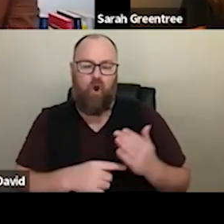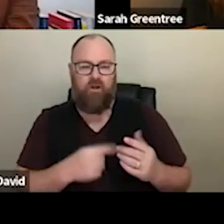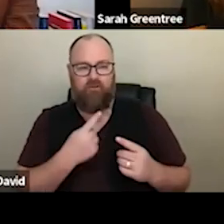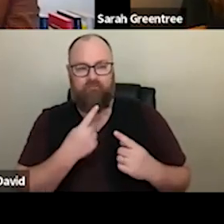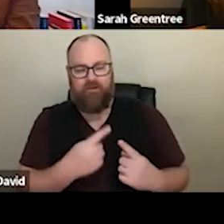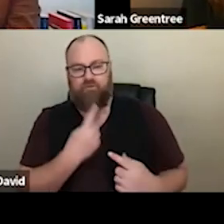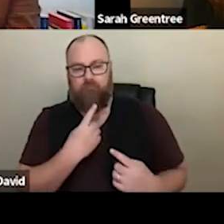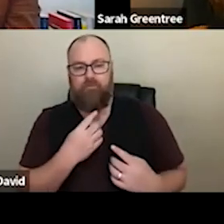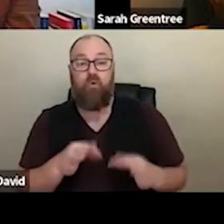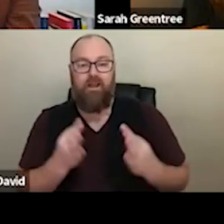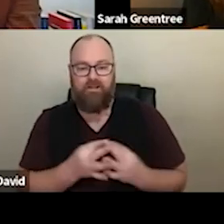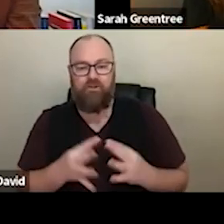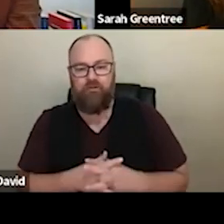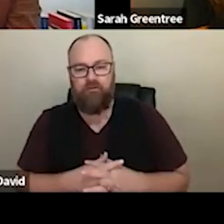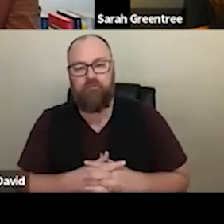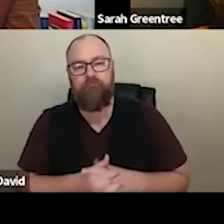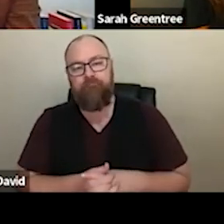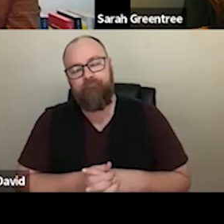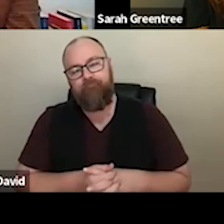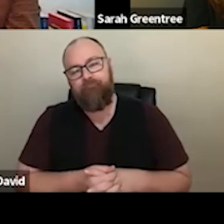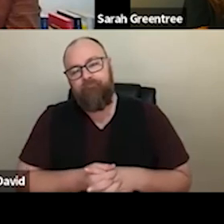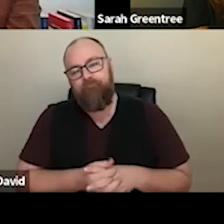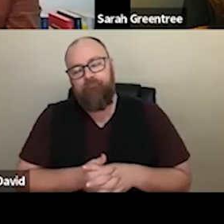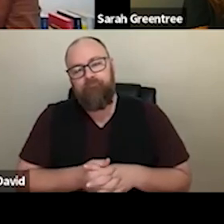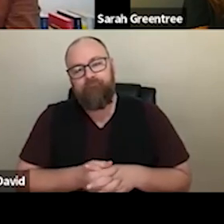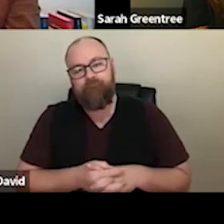we want to see first Nations self-determined creatives. So that panel really only accepts those types of physicians, organizations to